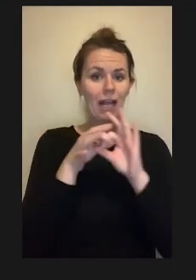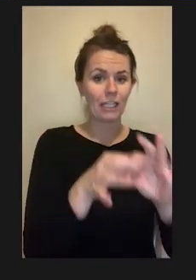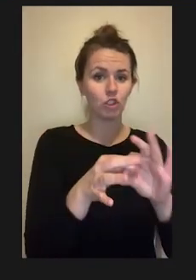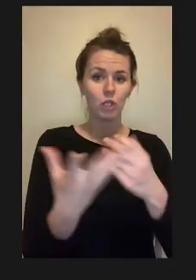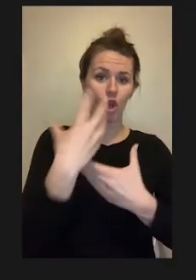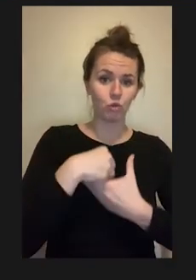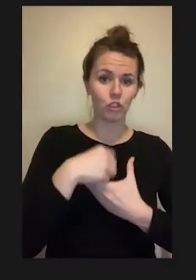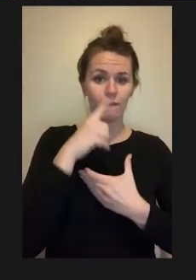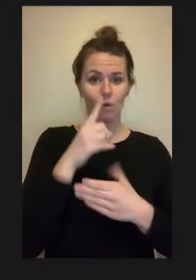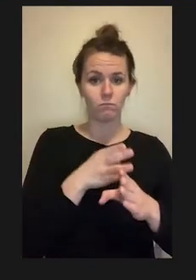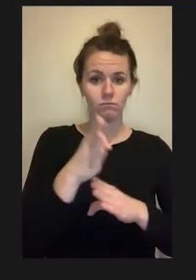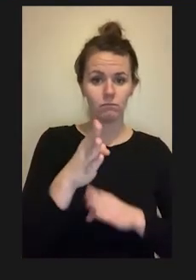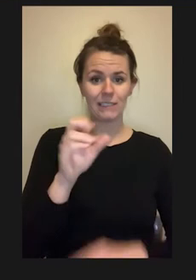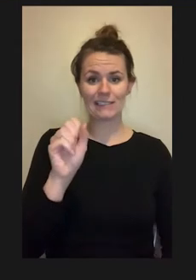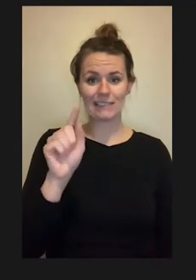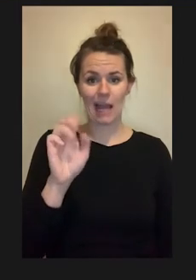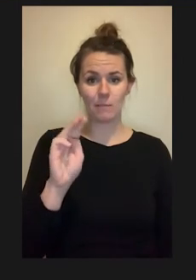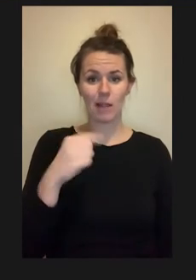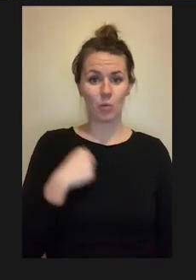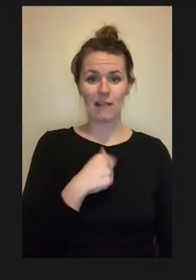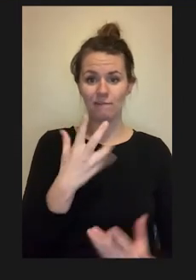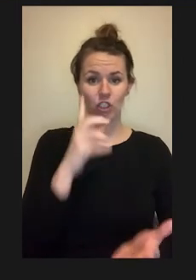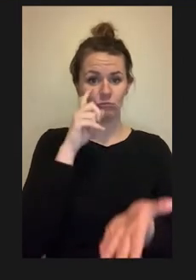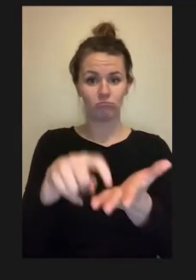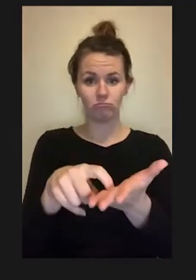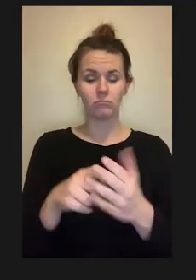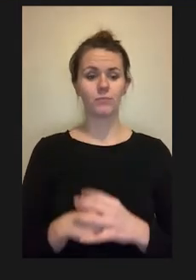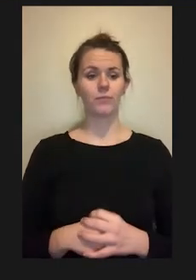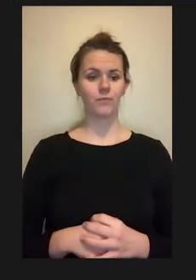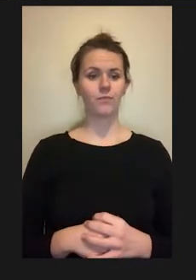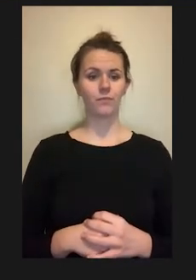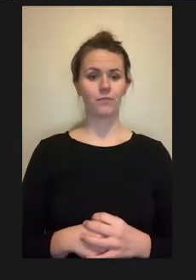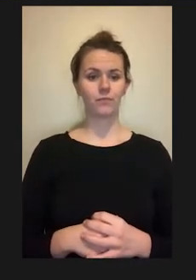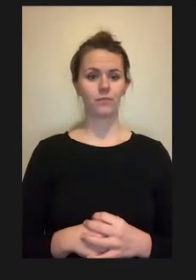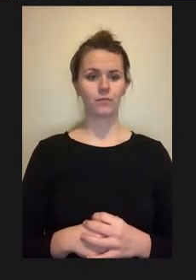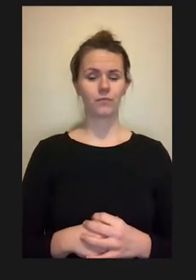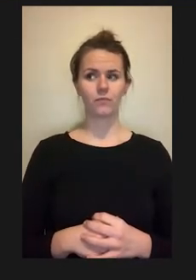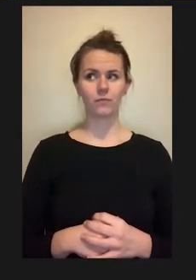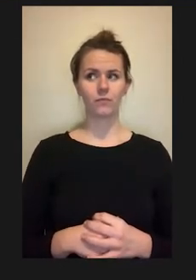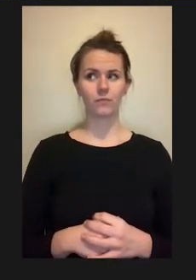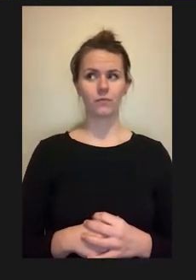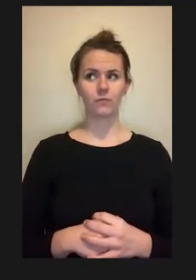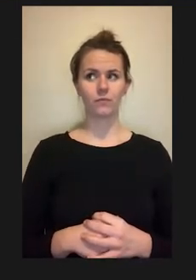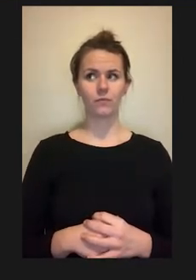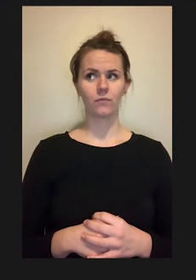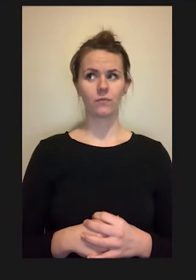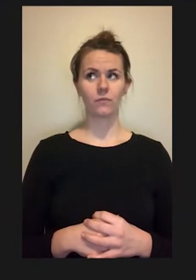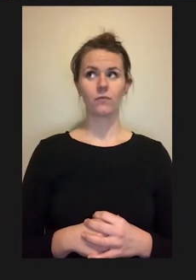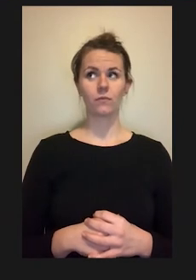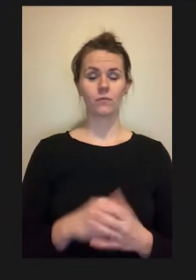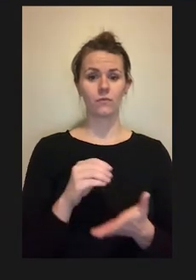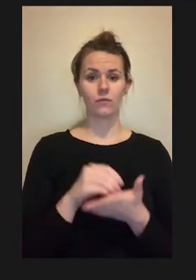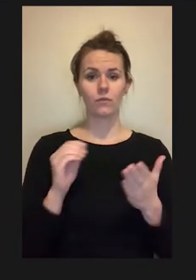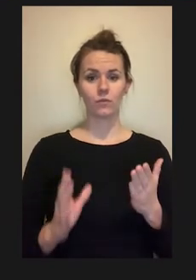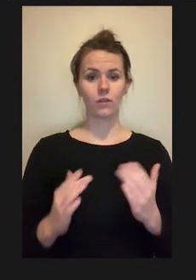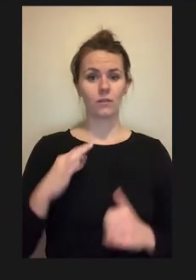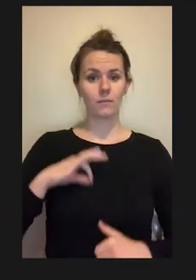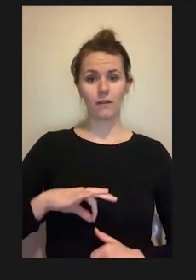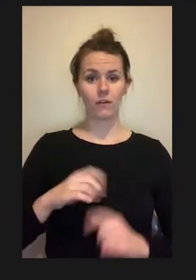was that students have been shown to really benefit from science or STEM internships,